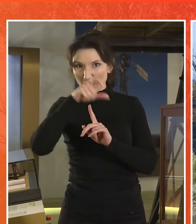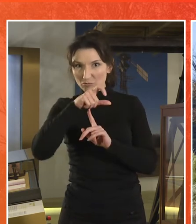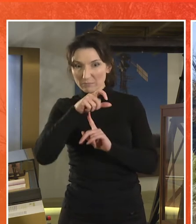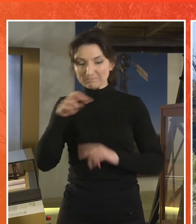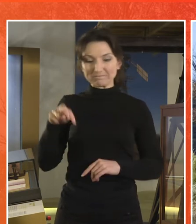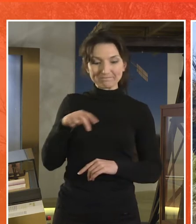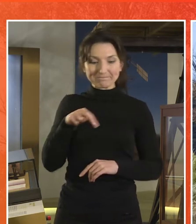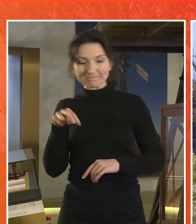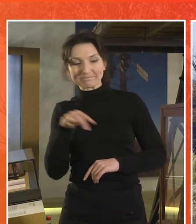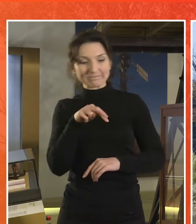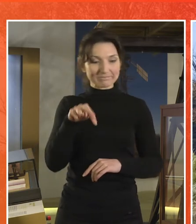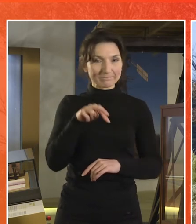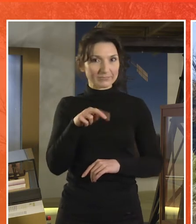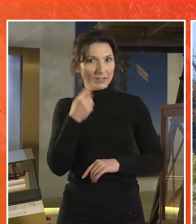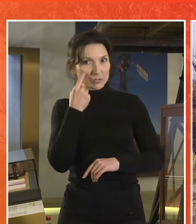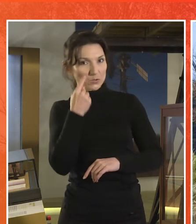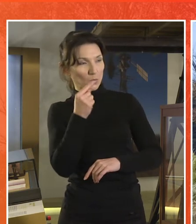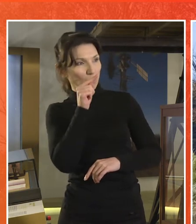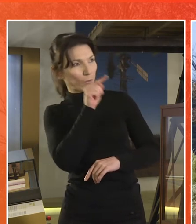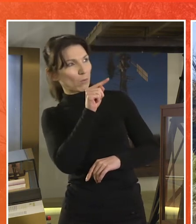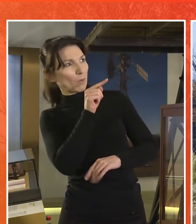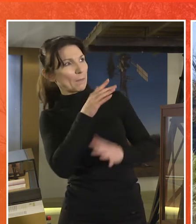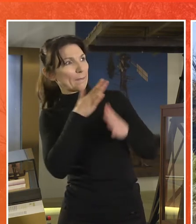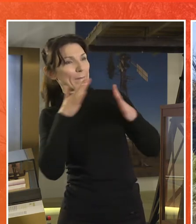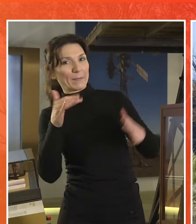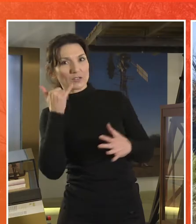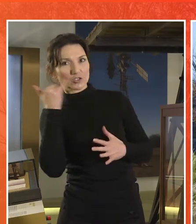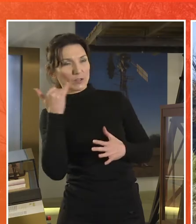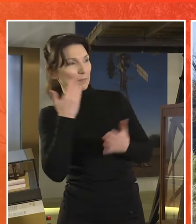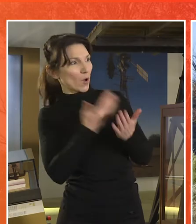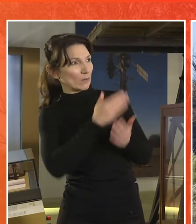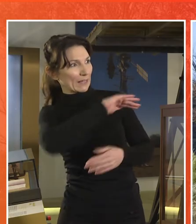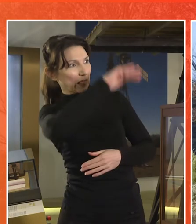spotted a large sheep up on a hill.